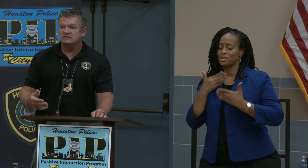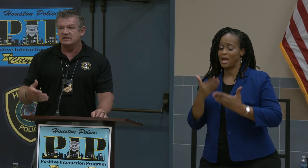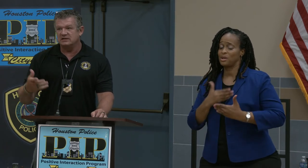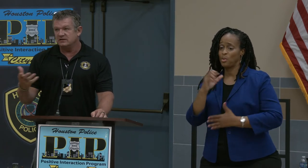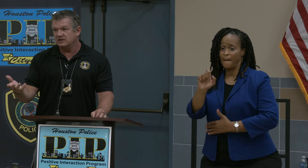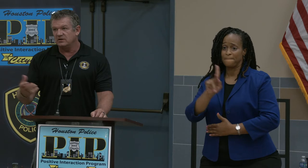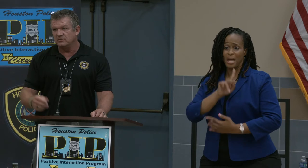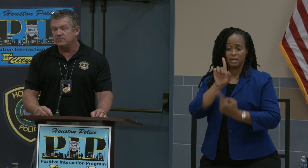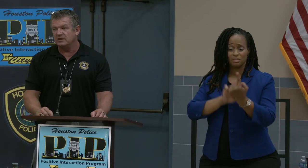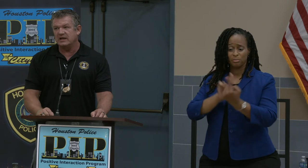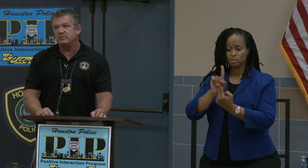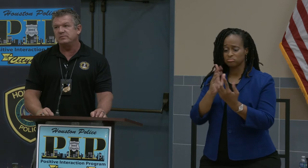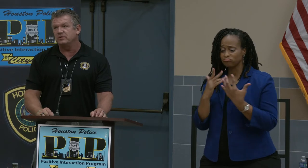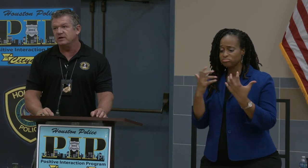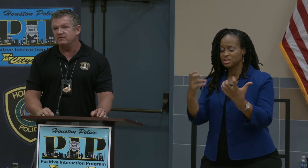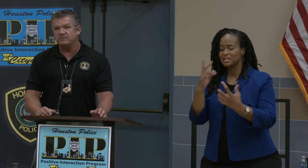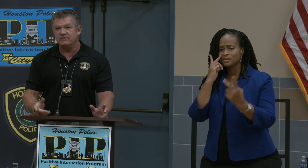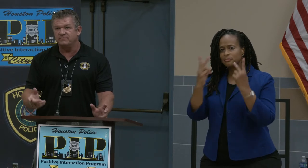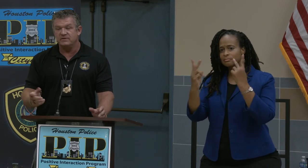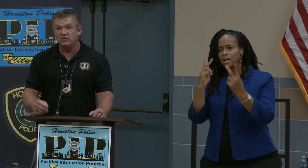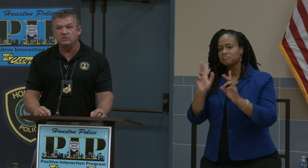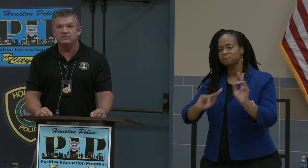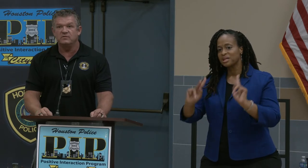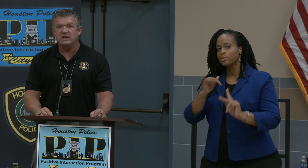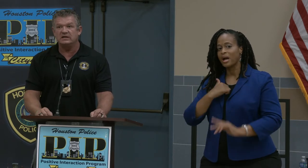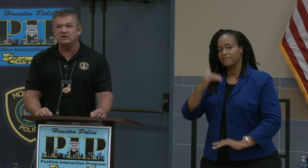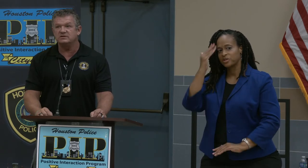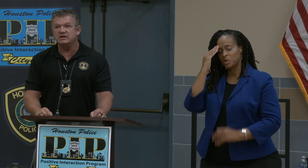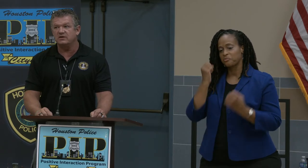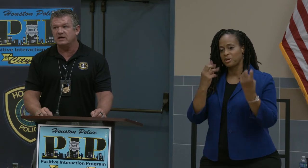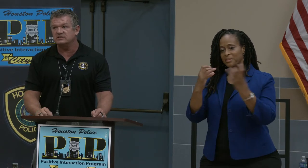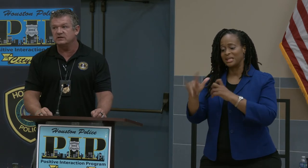seeing a lot of people that I've known for many years now actually.